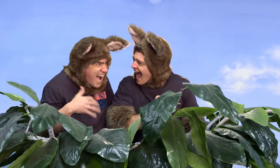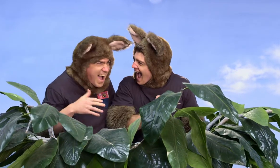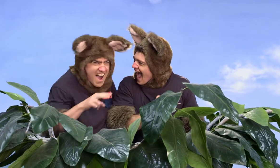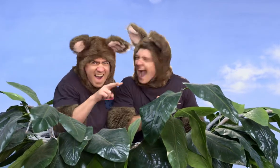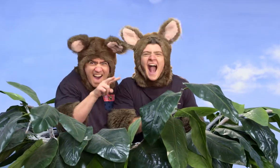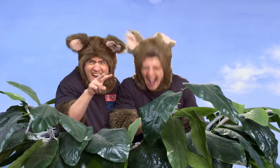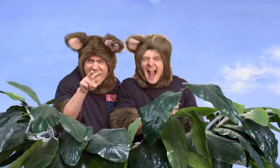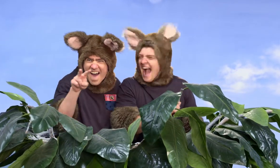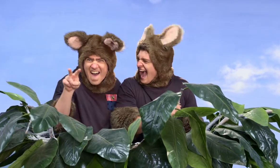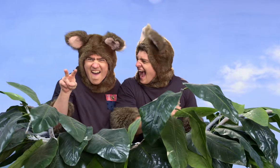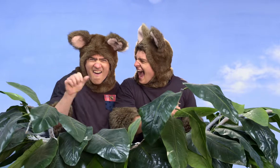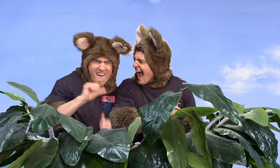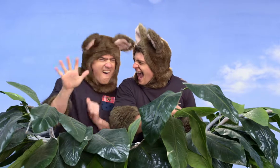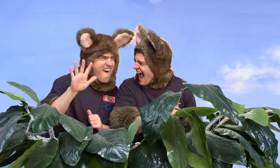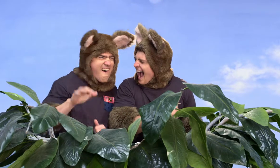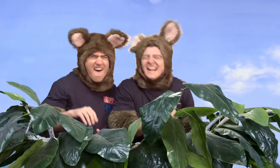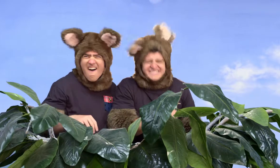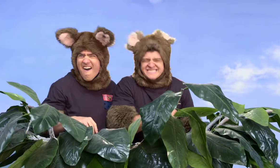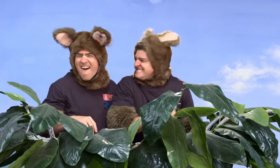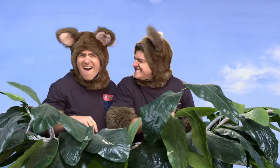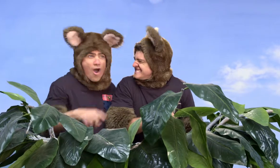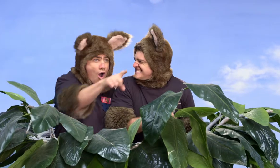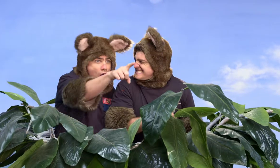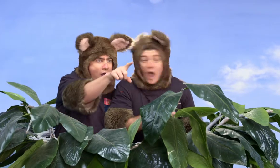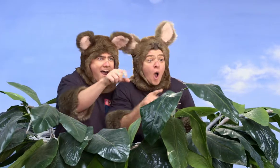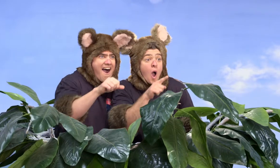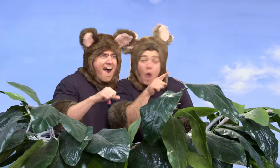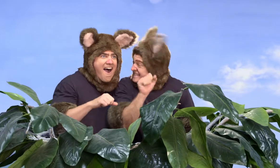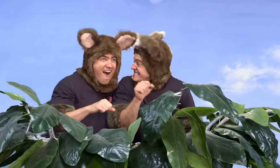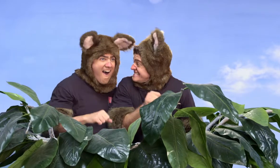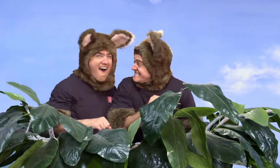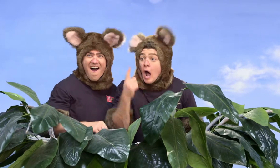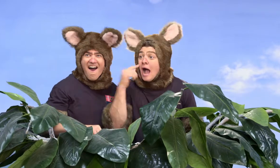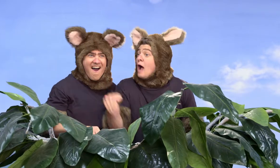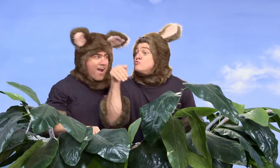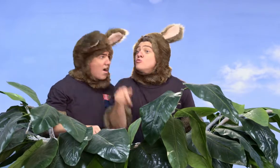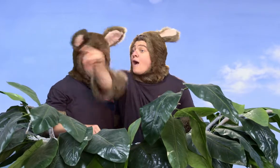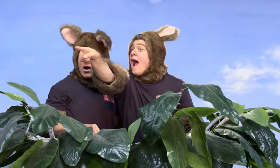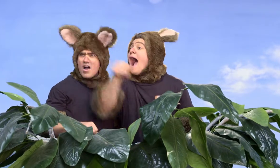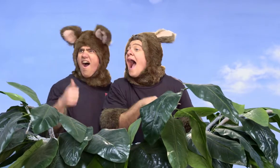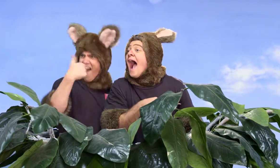Wow! It's great! Look at it! It's fantastic! Look over there! Yeah! Oh, look at the kangaroos.